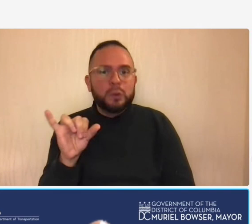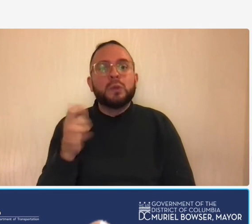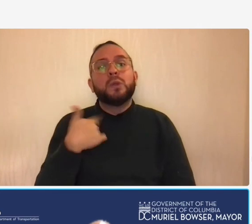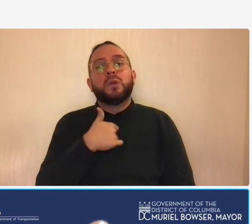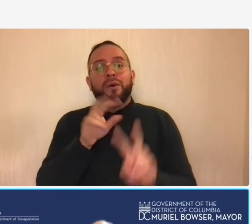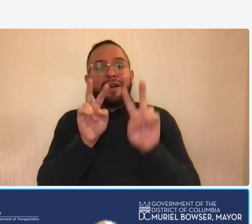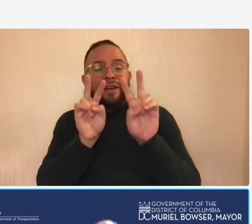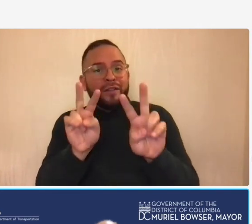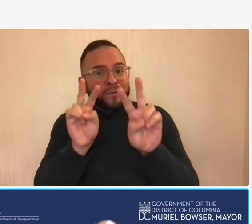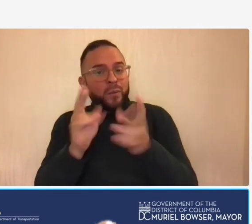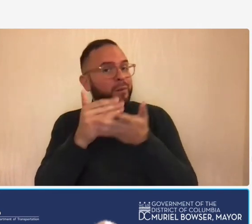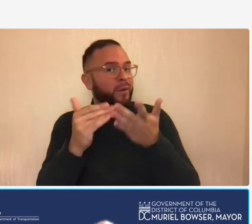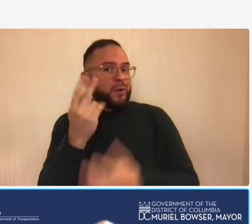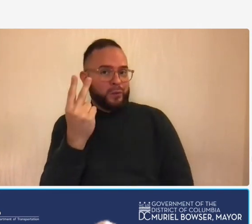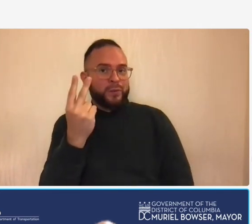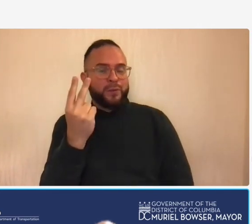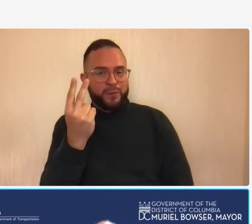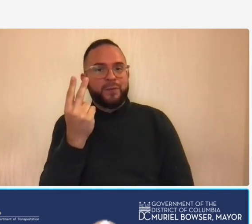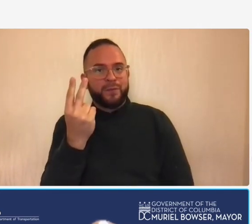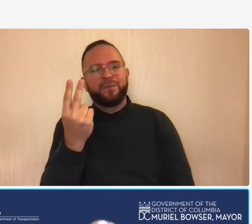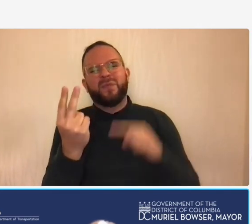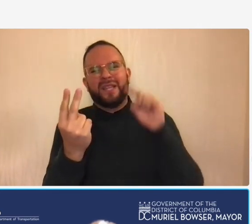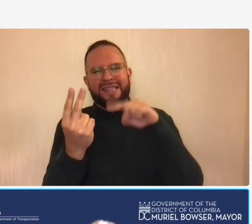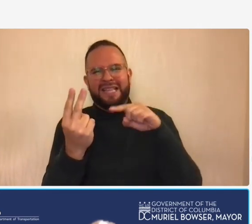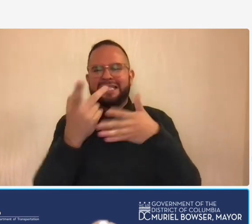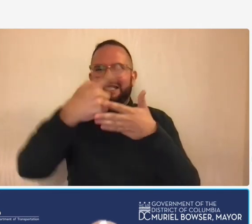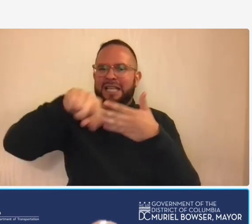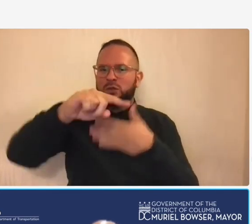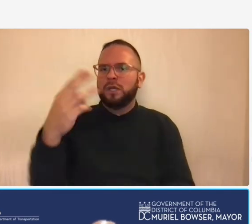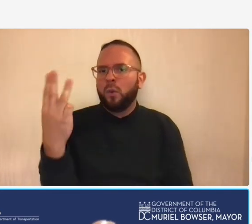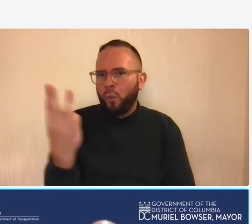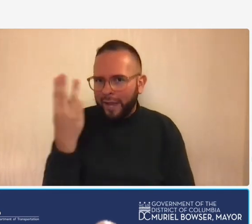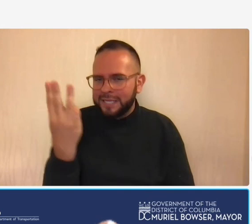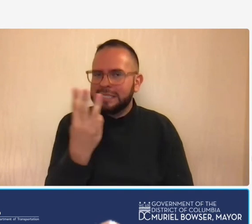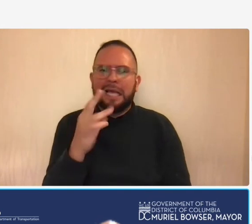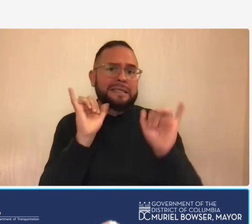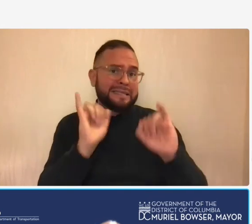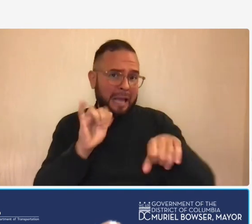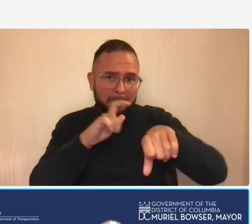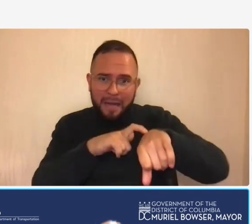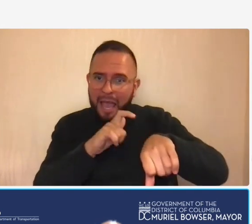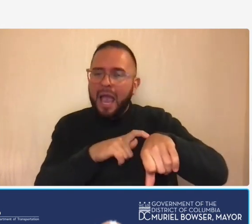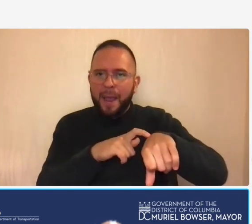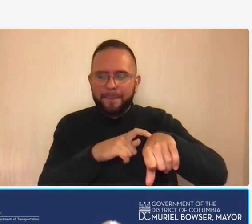to part two which is going to be held next wednesday same time um wednesday march the 16th